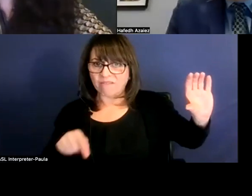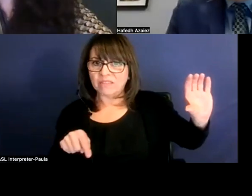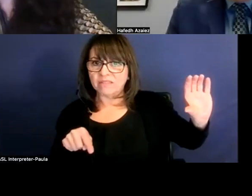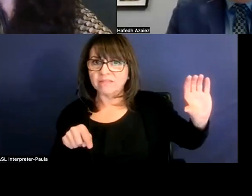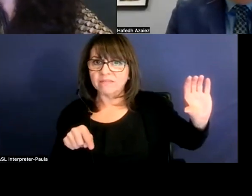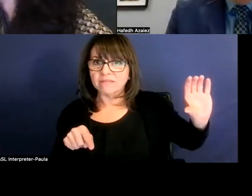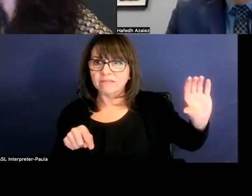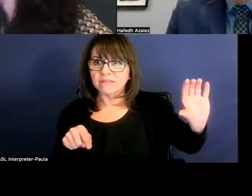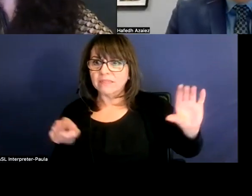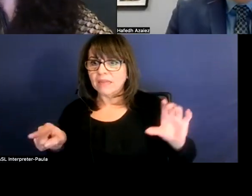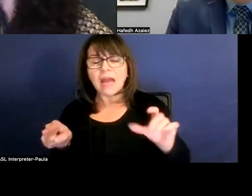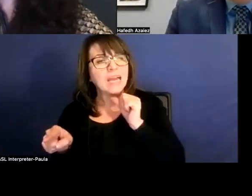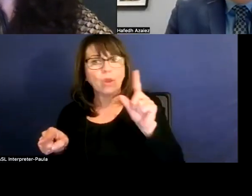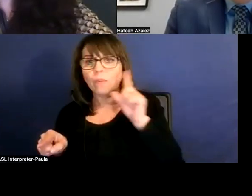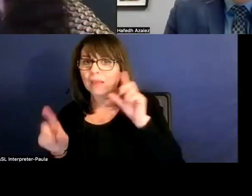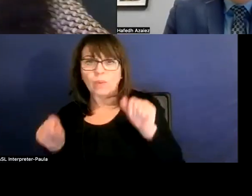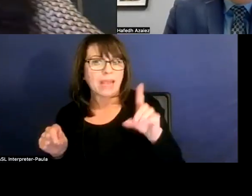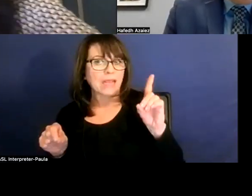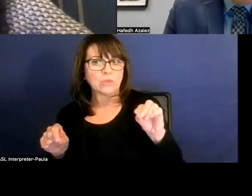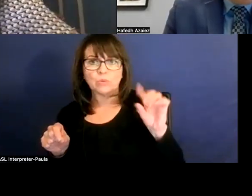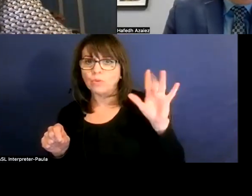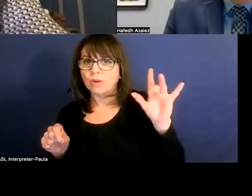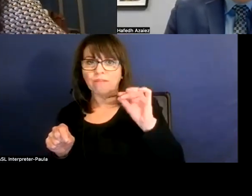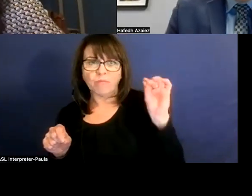So I don't think we can do 25%. And I'm gonna let Dennis answer this question.